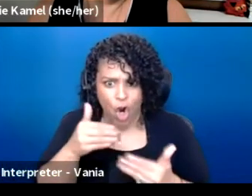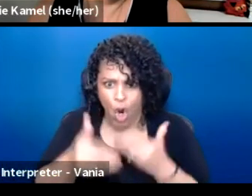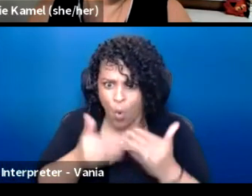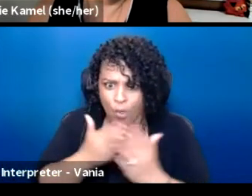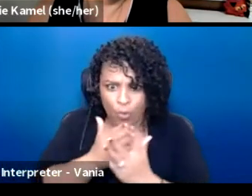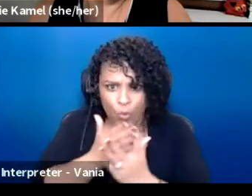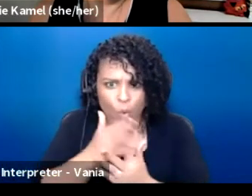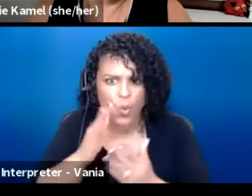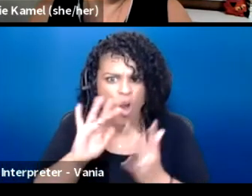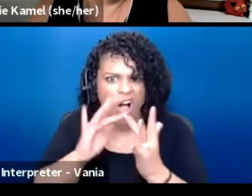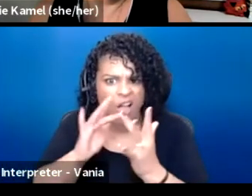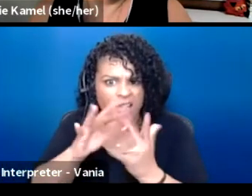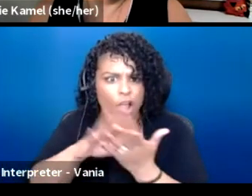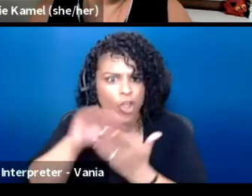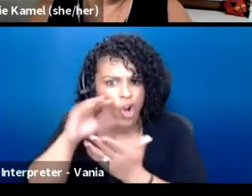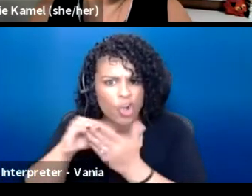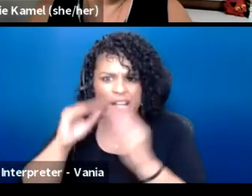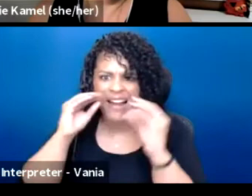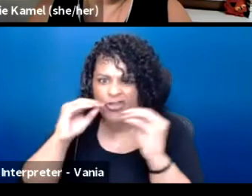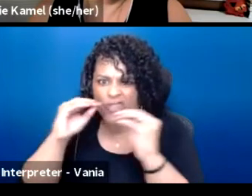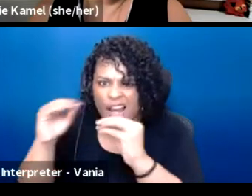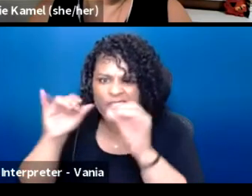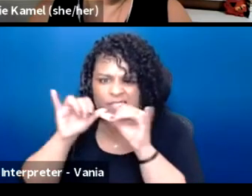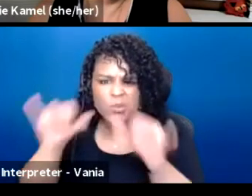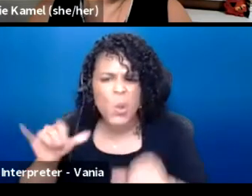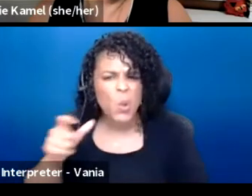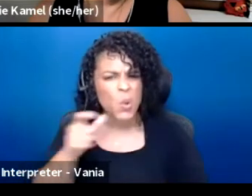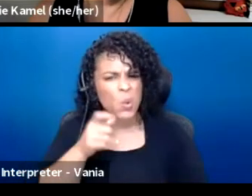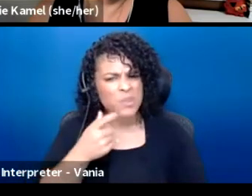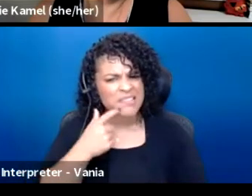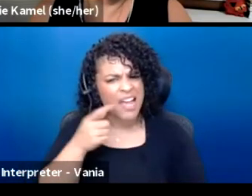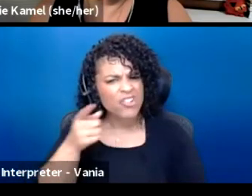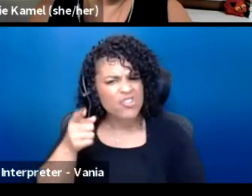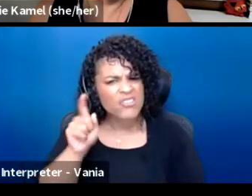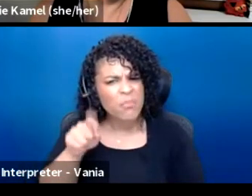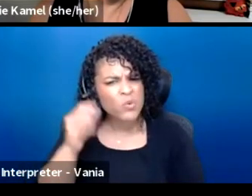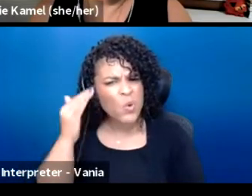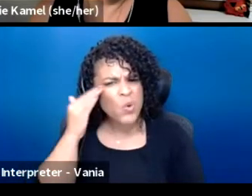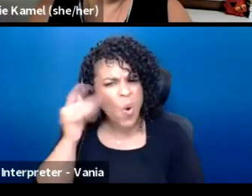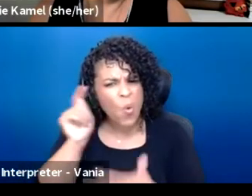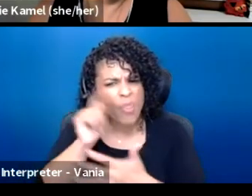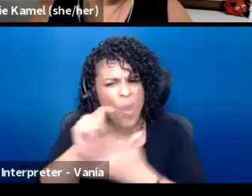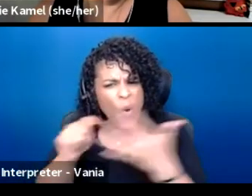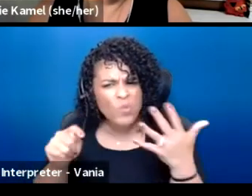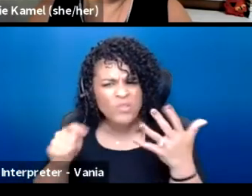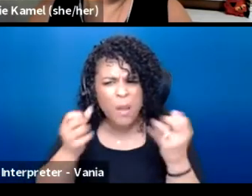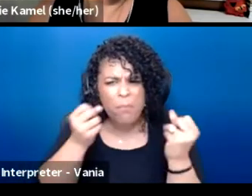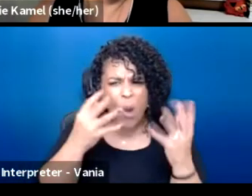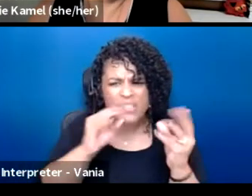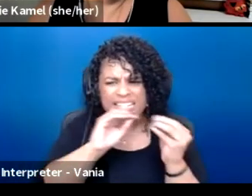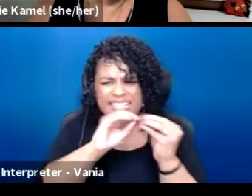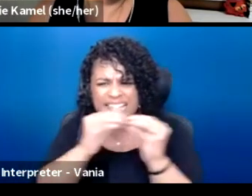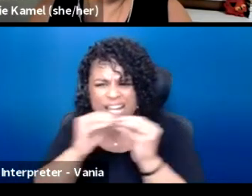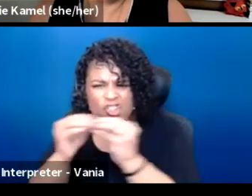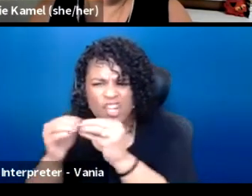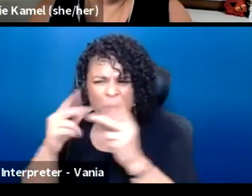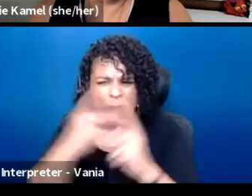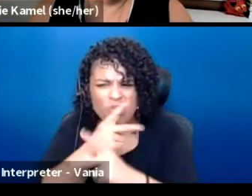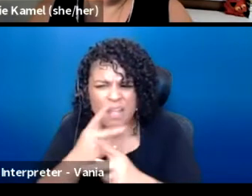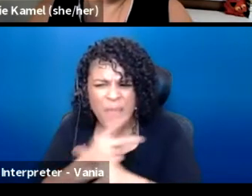and the education system, who said you were supposed to know these multi-digit multiplication and passed this test